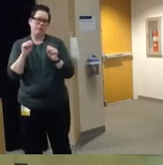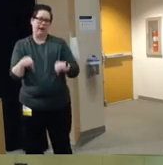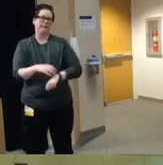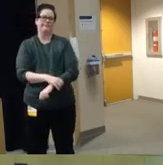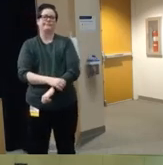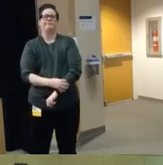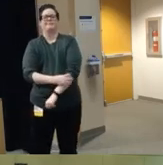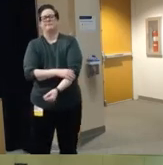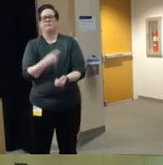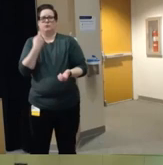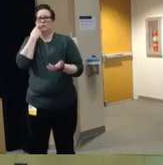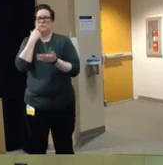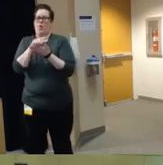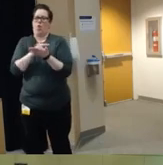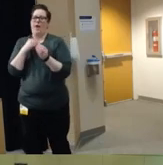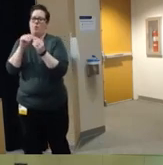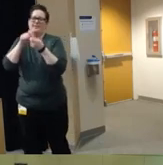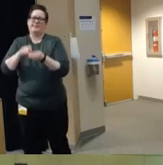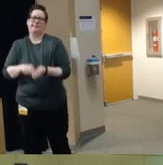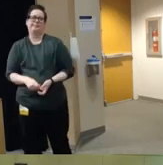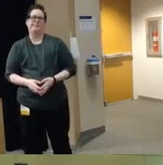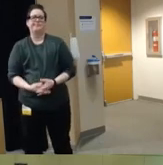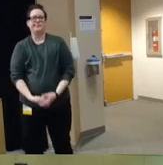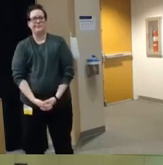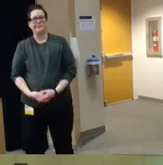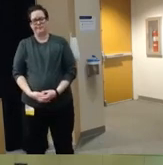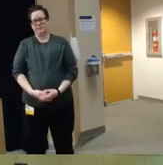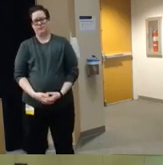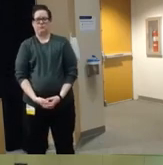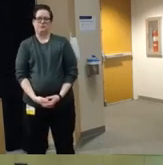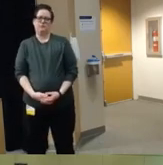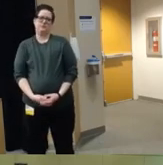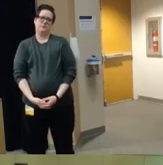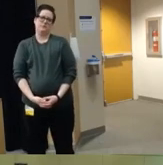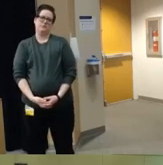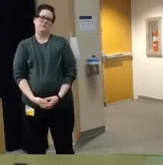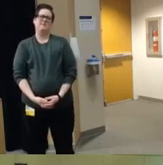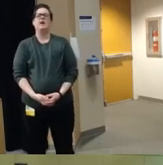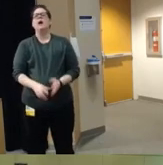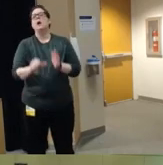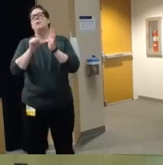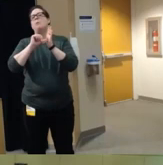this recent legislation in New York I also want to highlight a couple of resources that are available